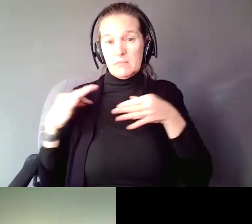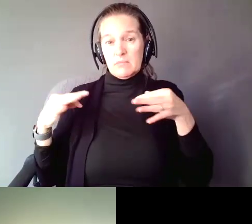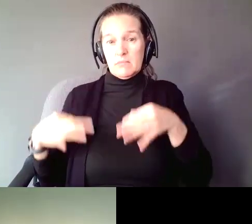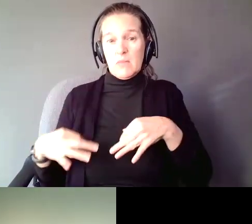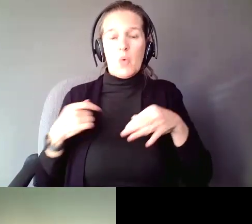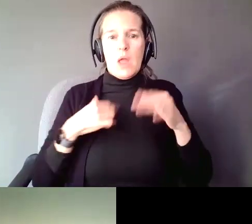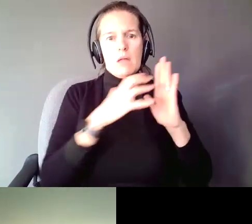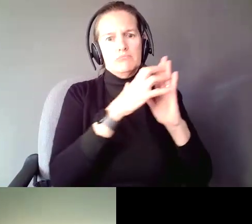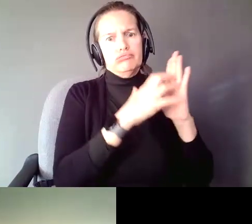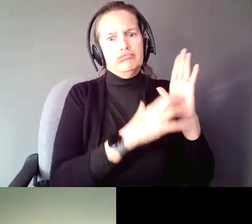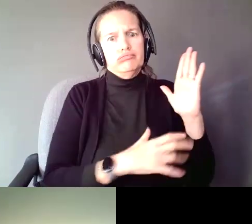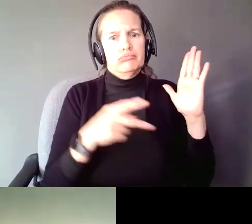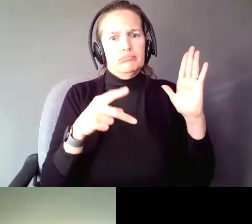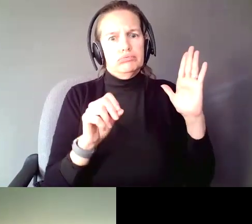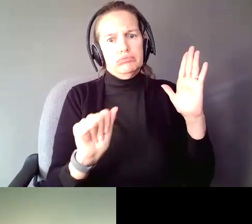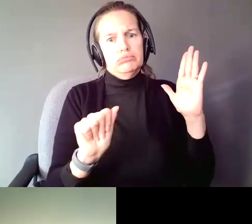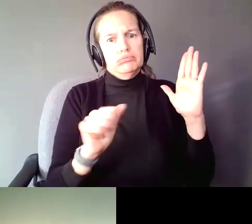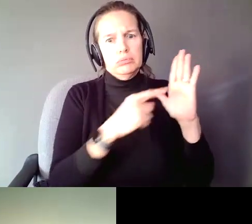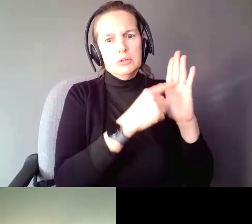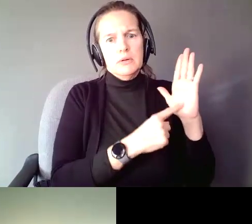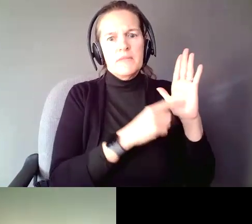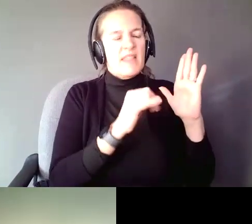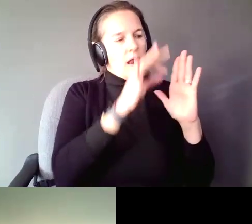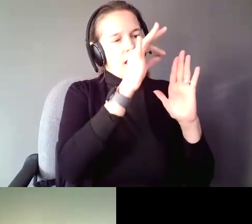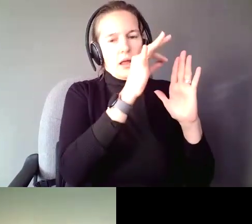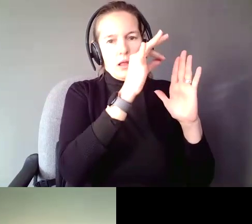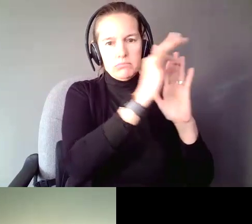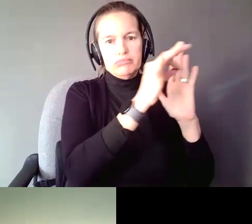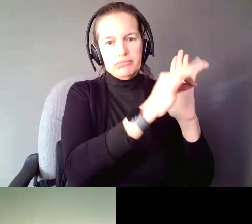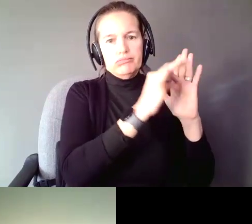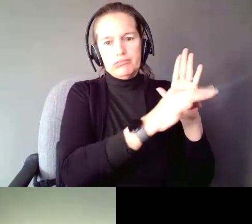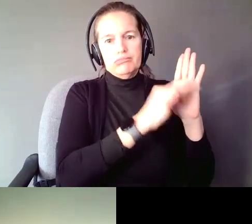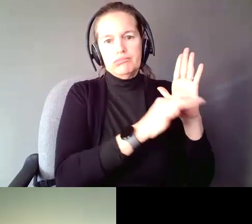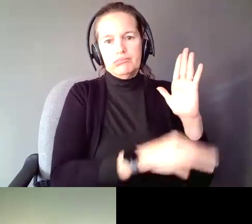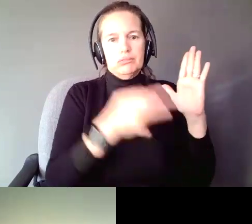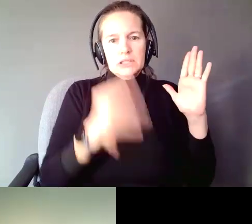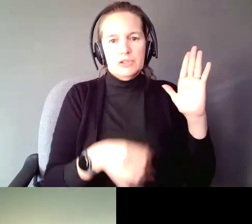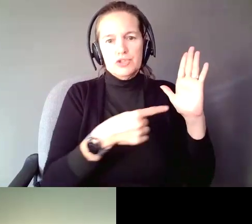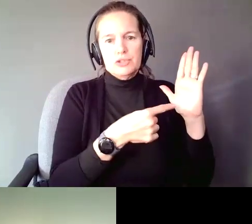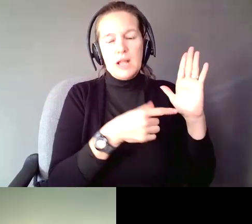Power of Attorney that basically wrote out certain decisions. We said mom, the POA,